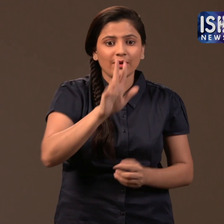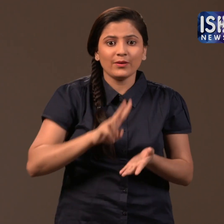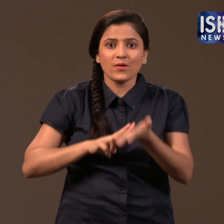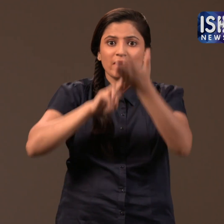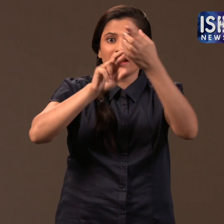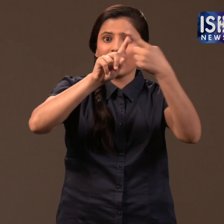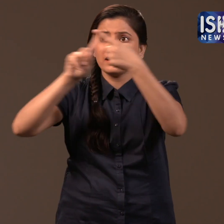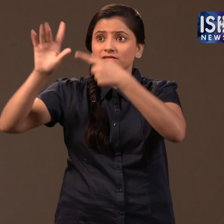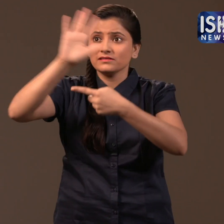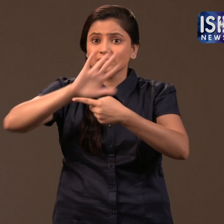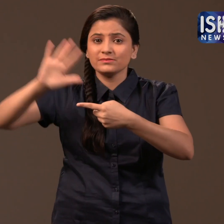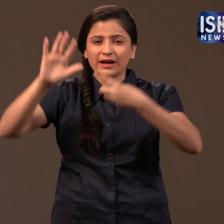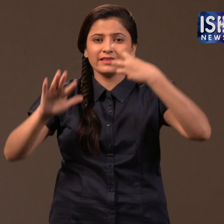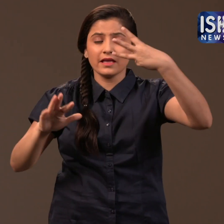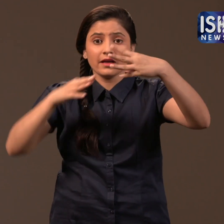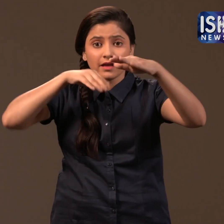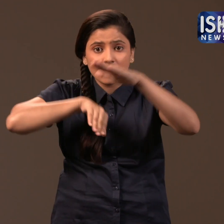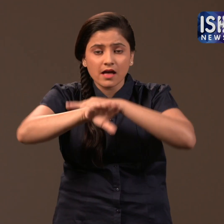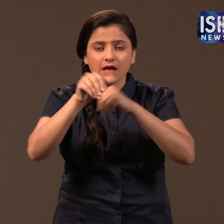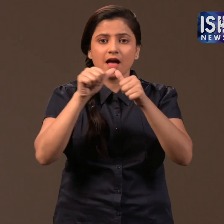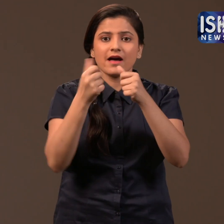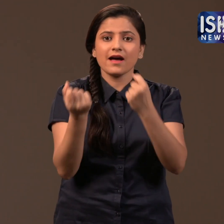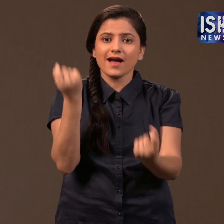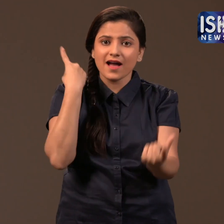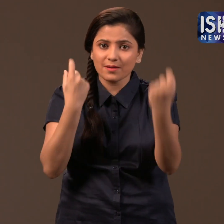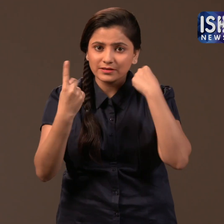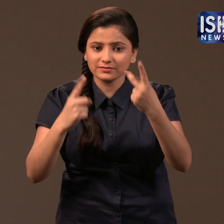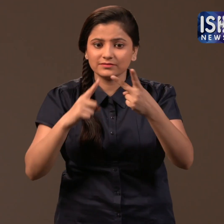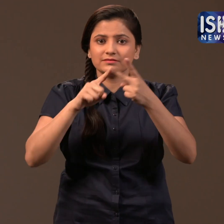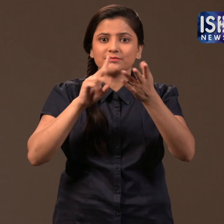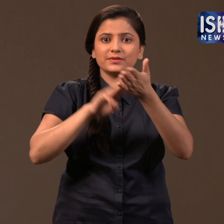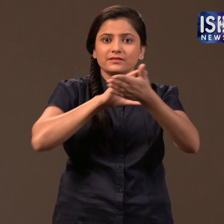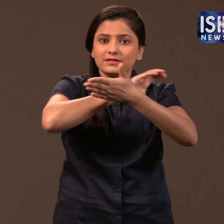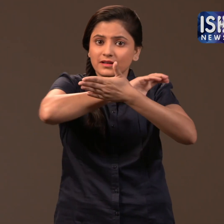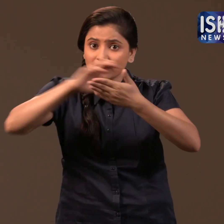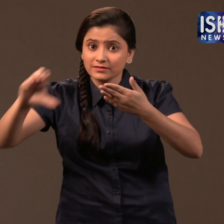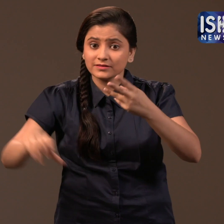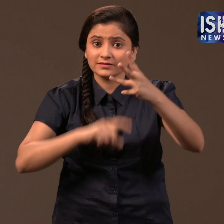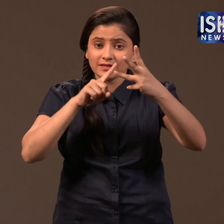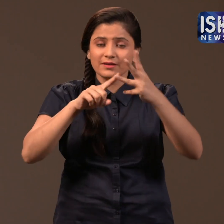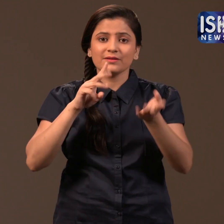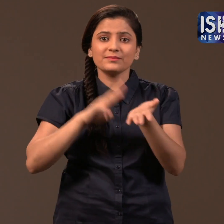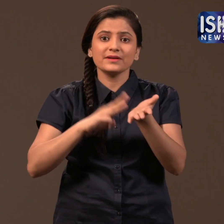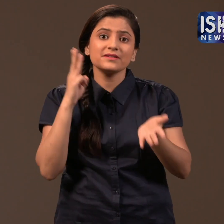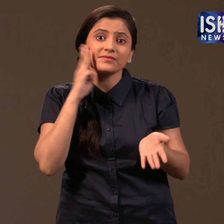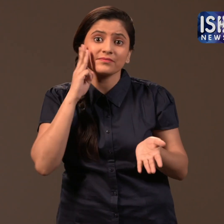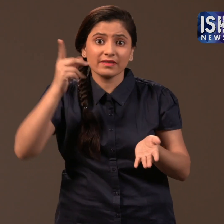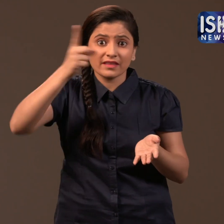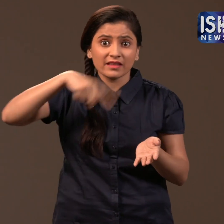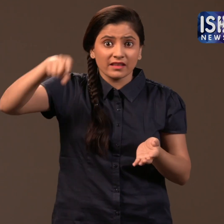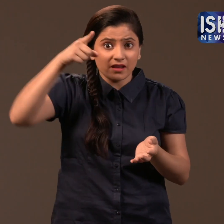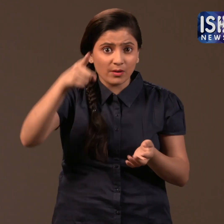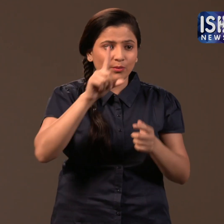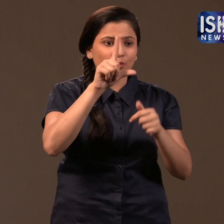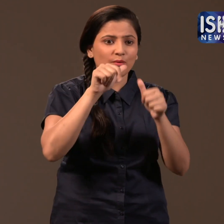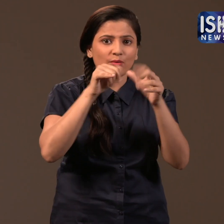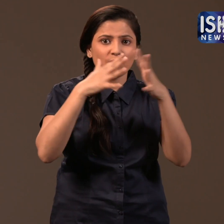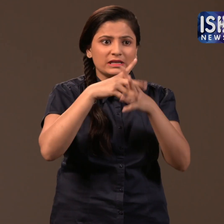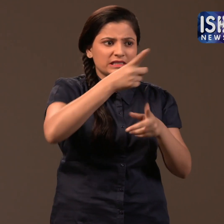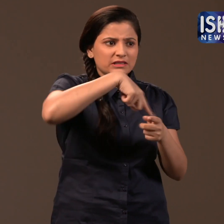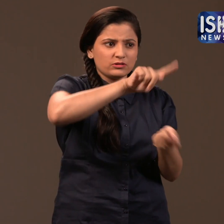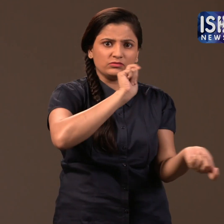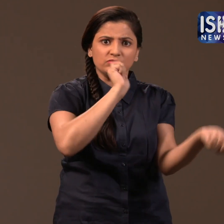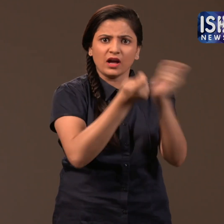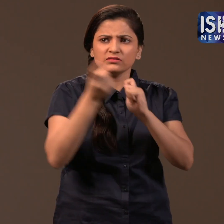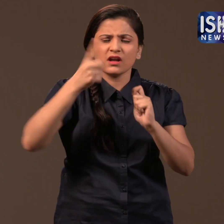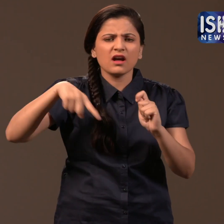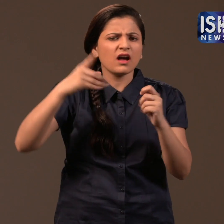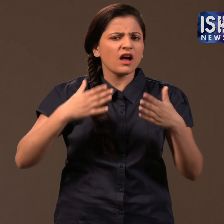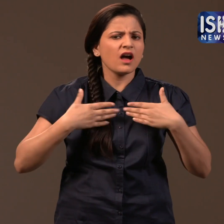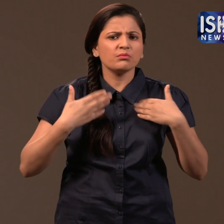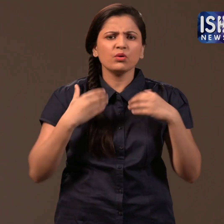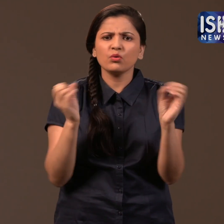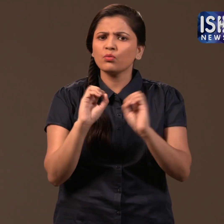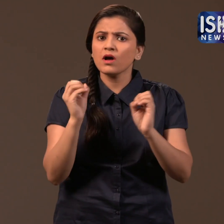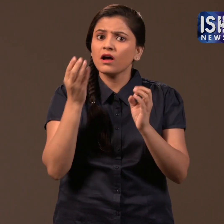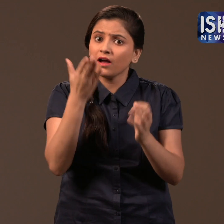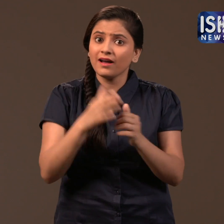Residents of the northeastern states of Assam,Meghalaya and Manipur are not happy with the change in the law.